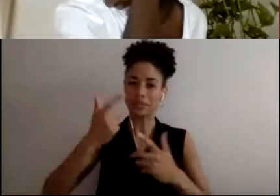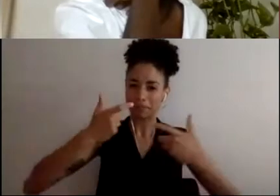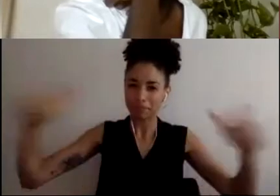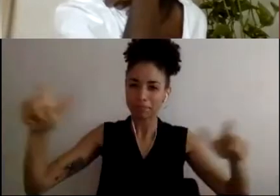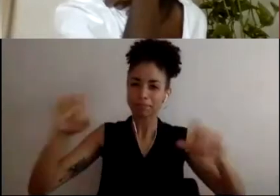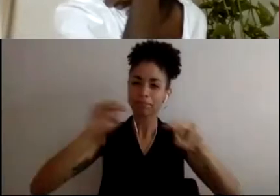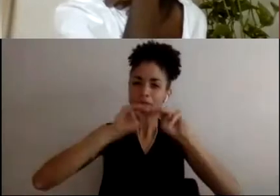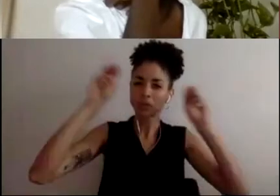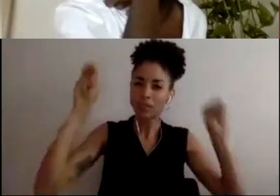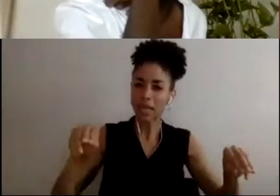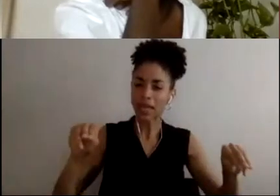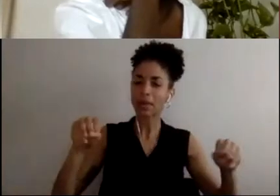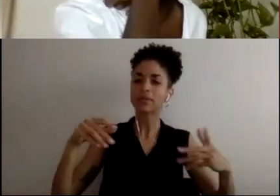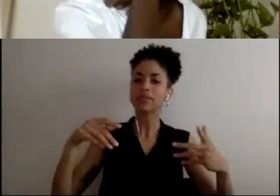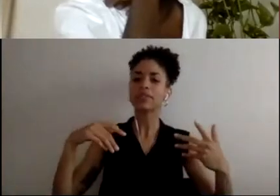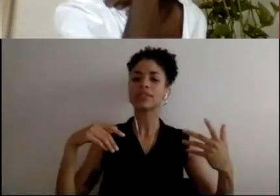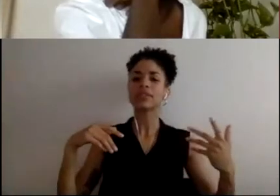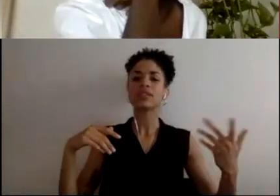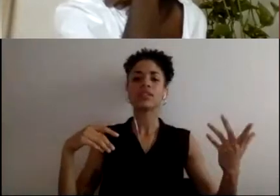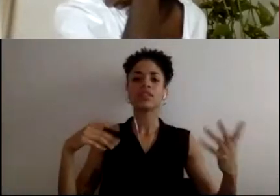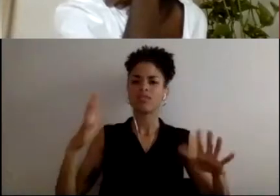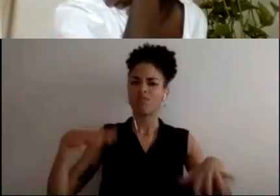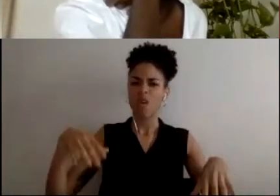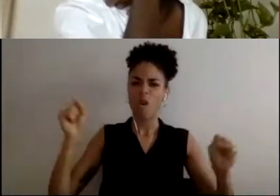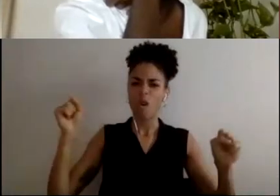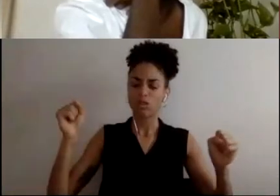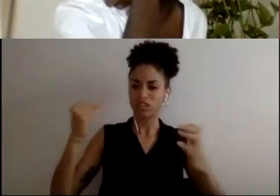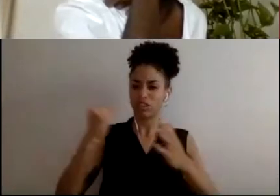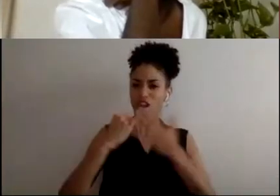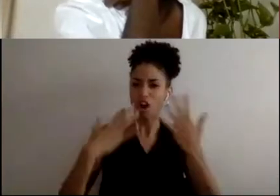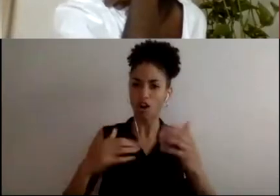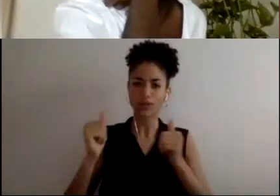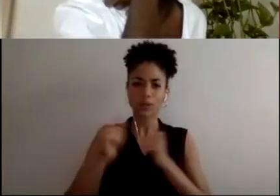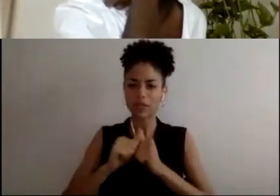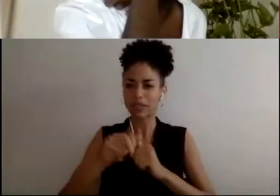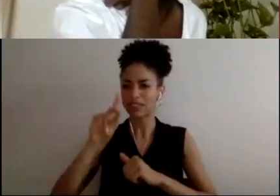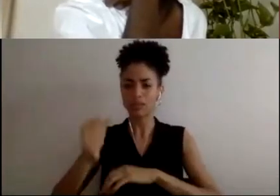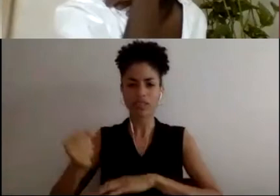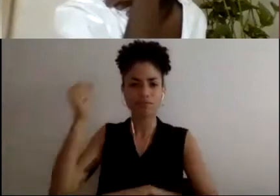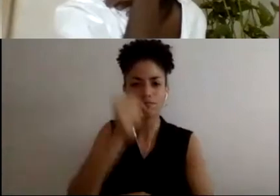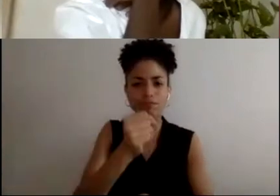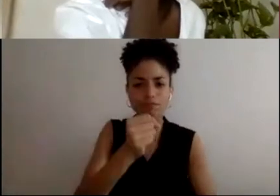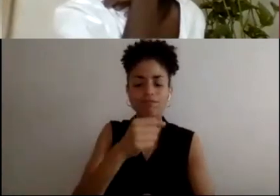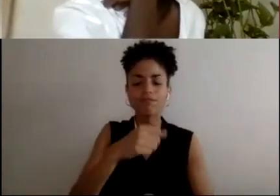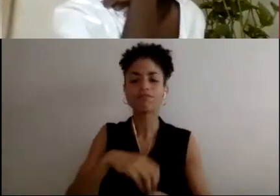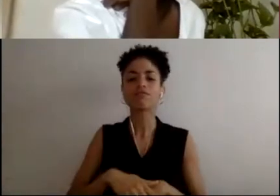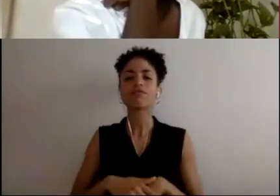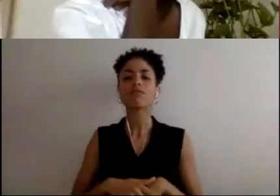hosting artists with disabilities. And I just want to see